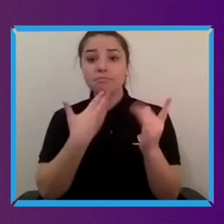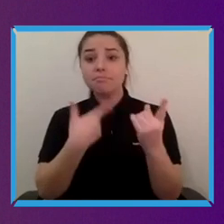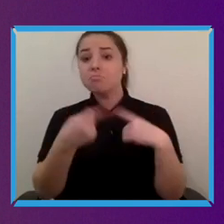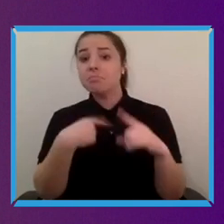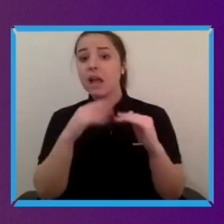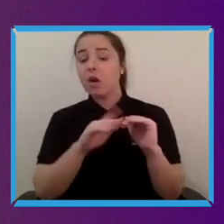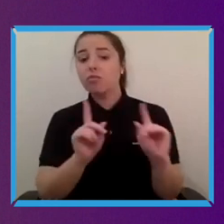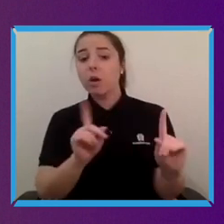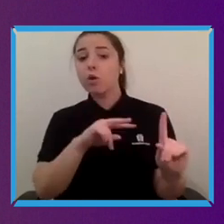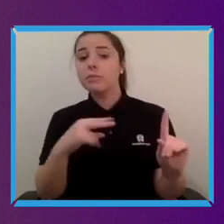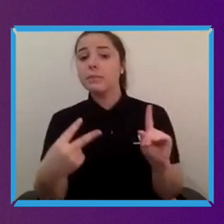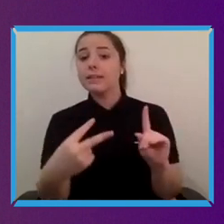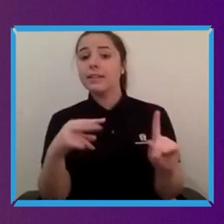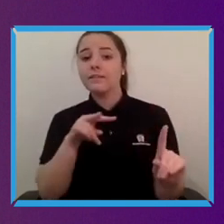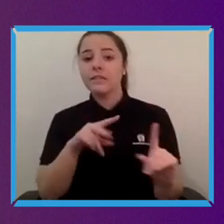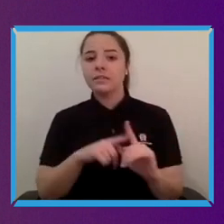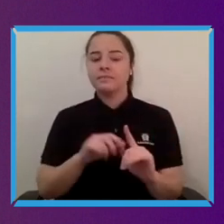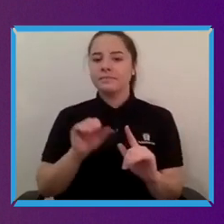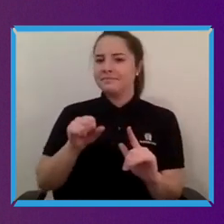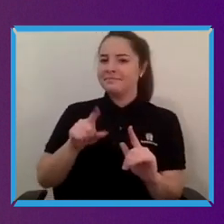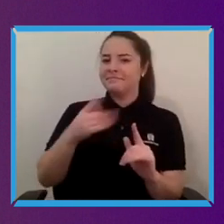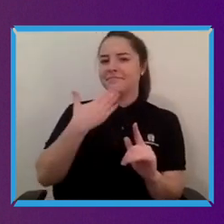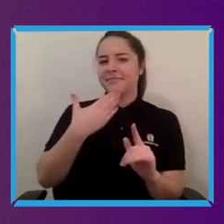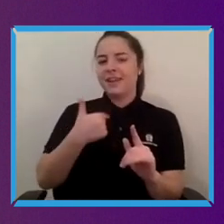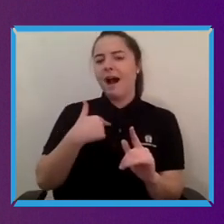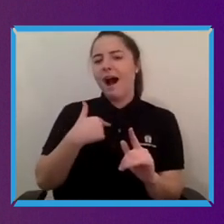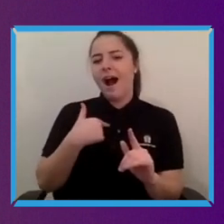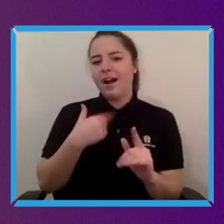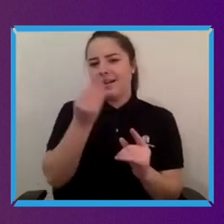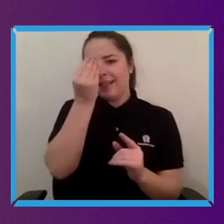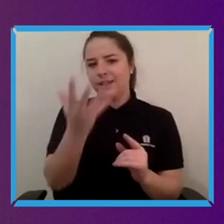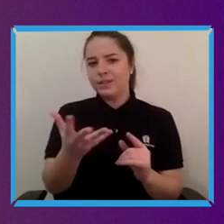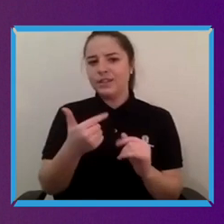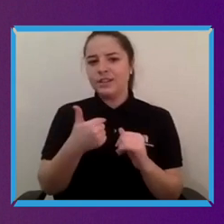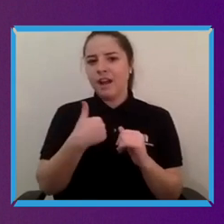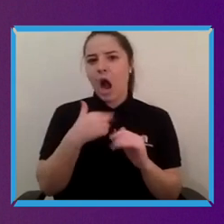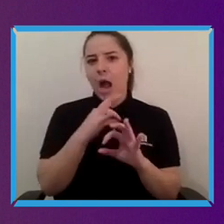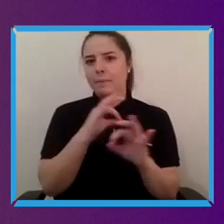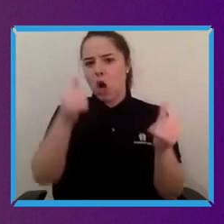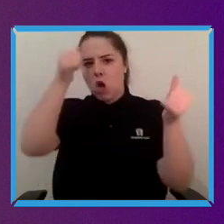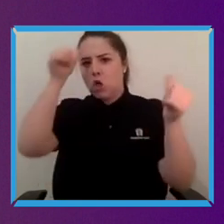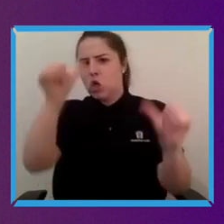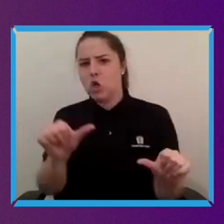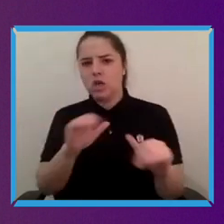Jackie: yeah I want to say in advance you know I'm certainly not a luddite or an enemy of technology and technology has kept me alive and kept me